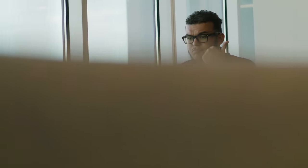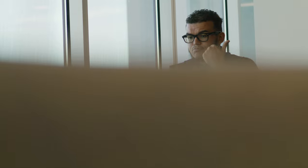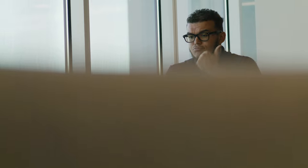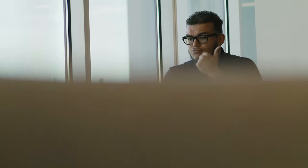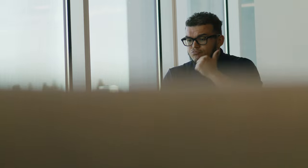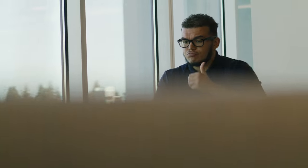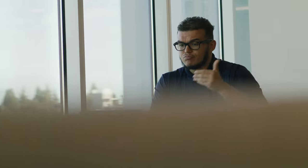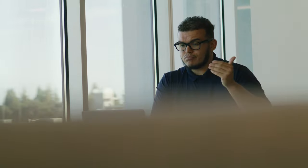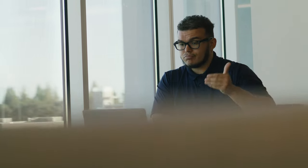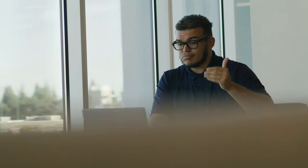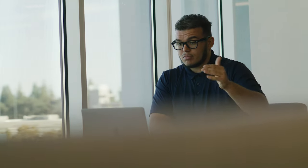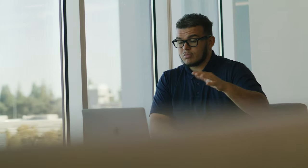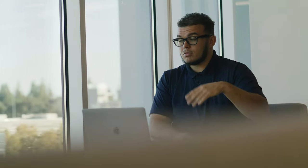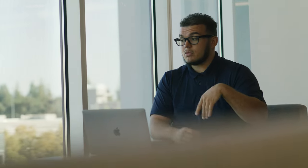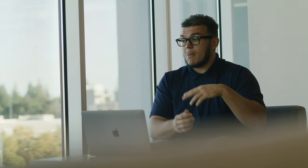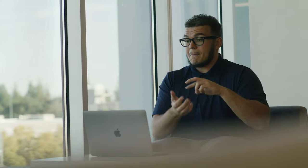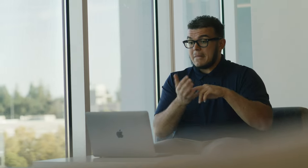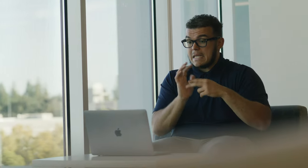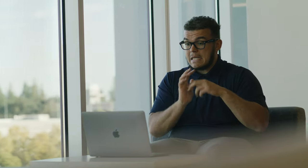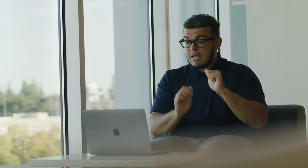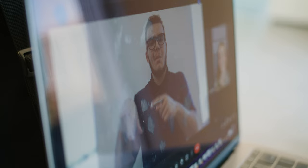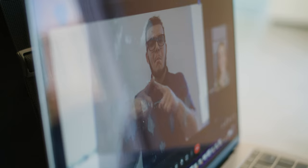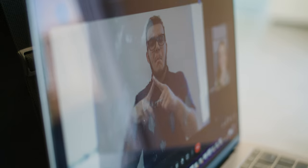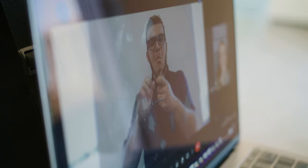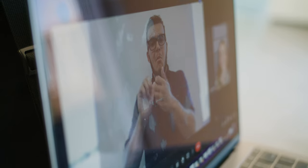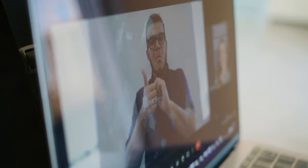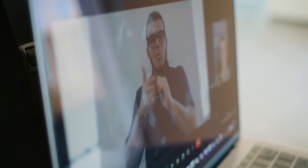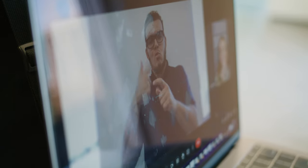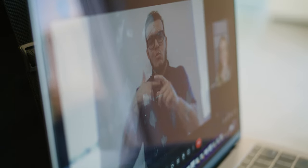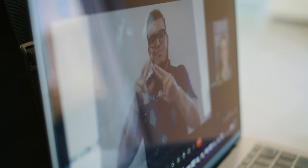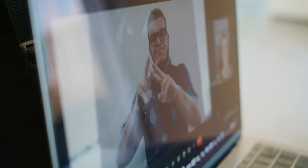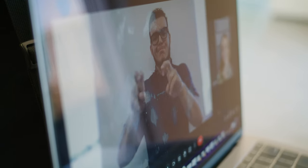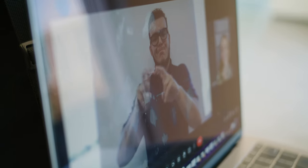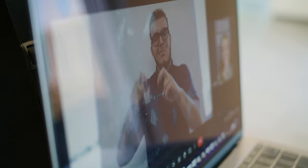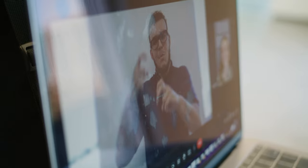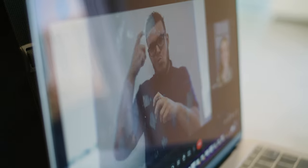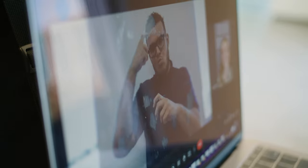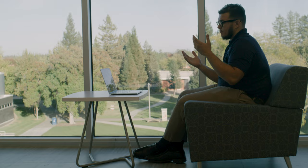Just, the process is what I fell in love with. The fact that me coming here and then really discovering what I wanted to do,